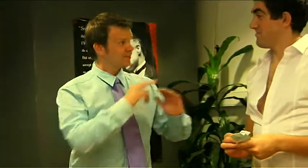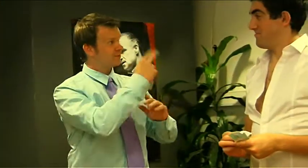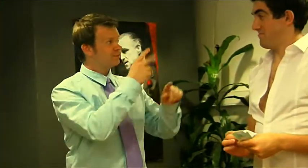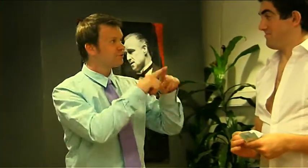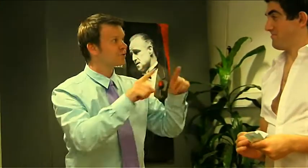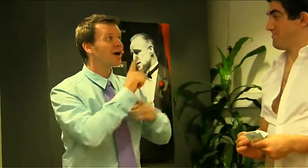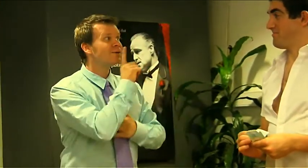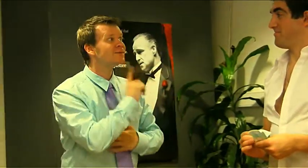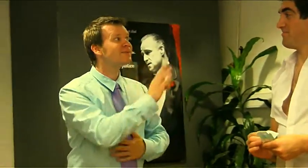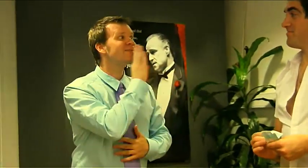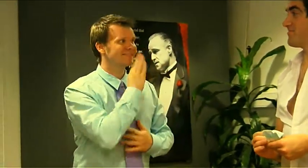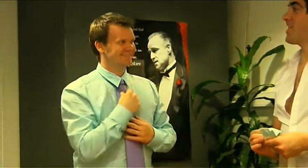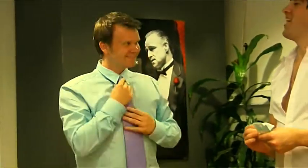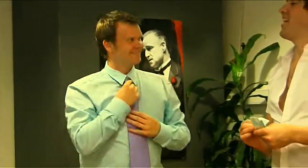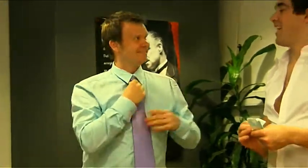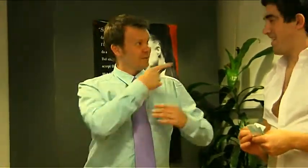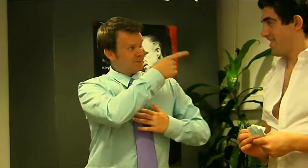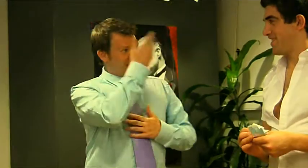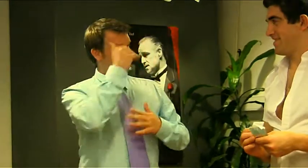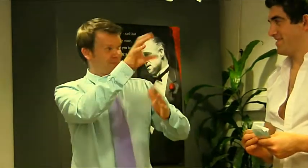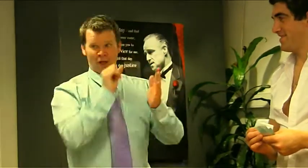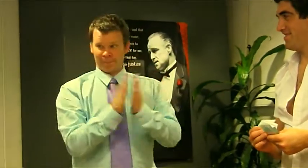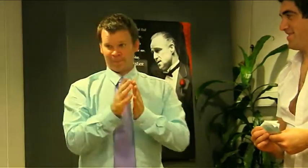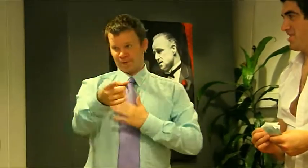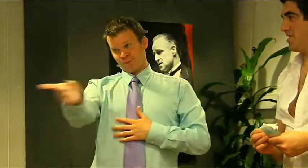It's lunch soon, can you bring these-